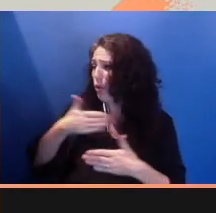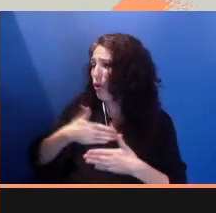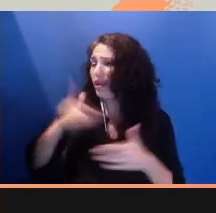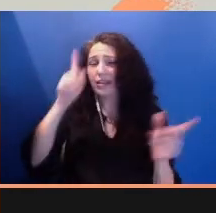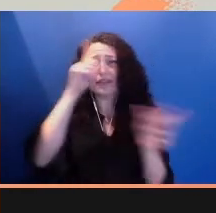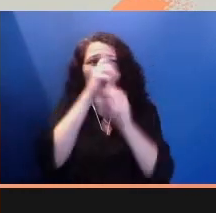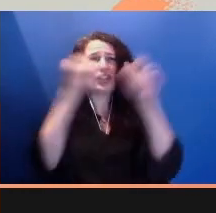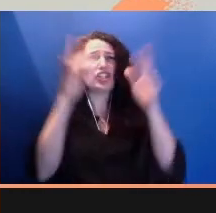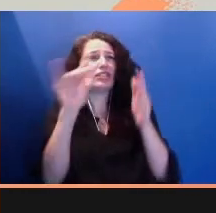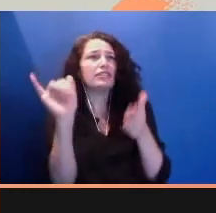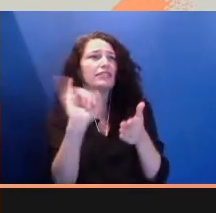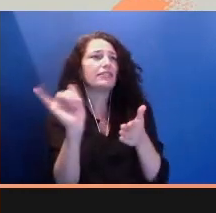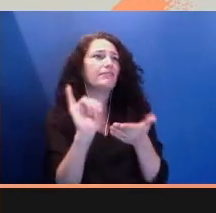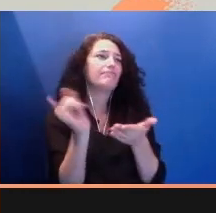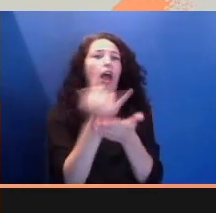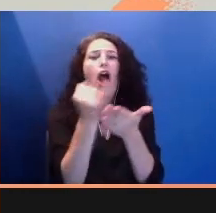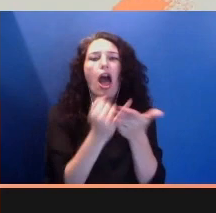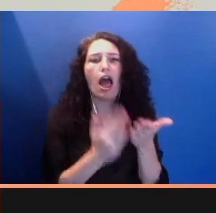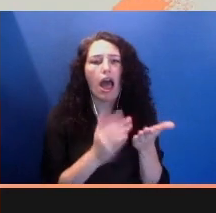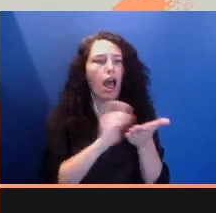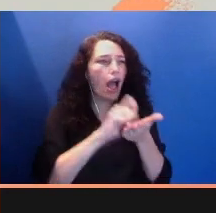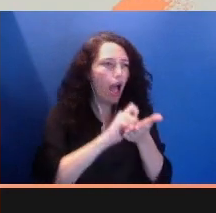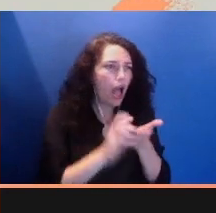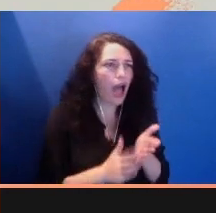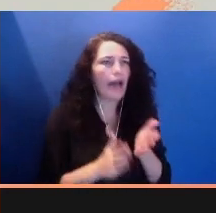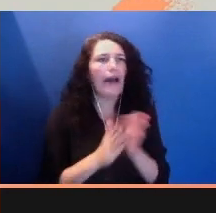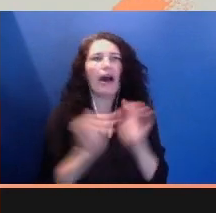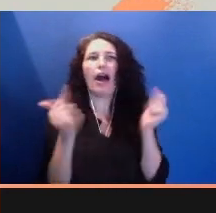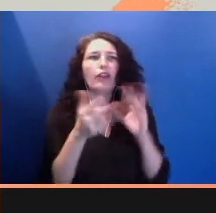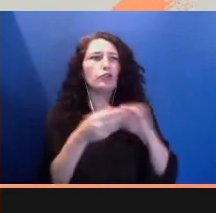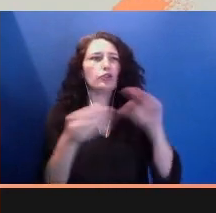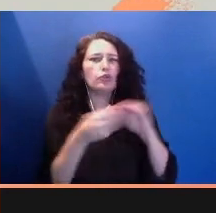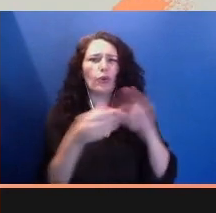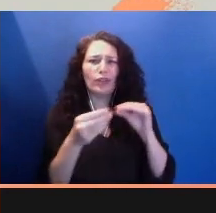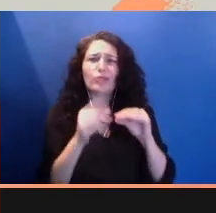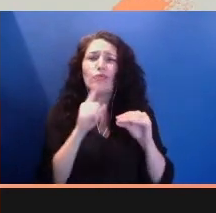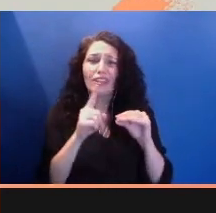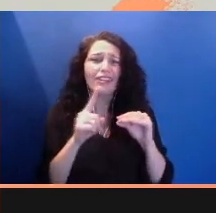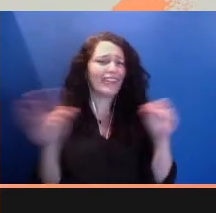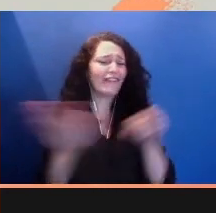who have so many stories the entire world needs to hear. Thank you.